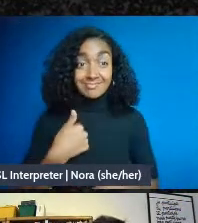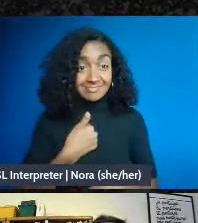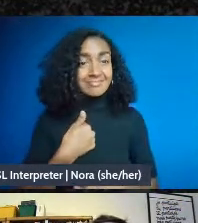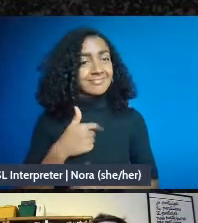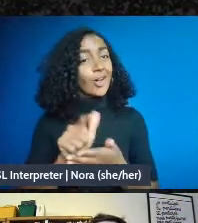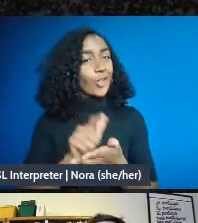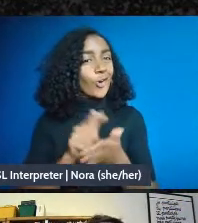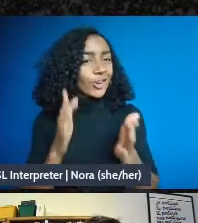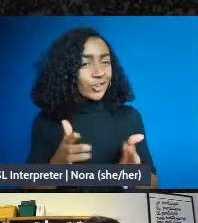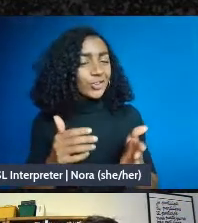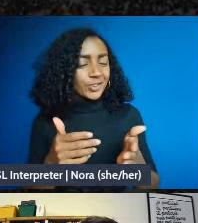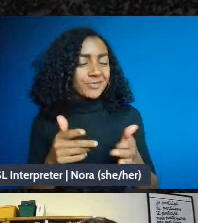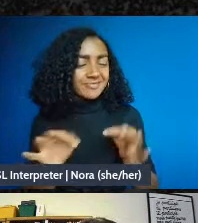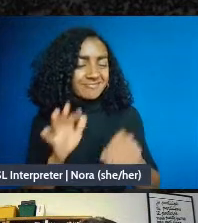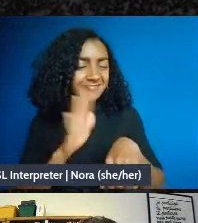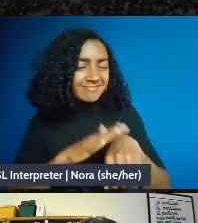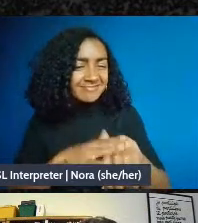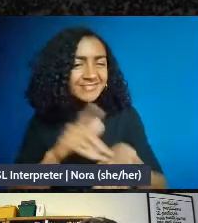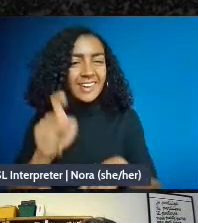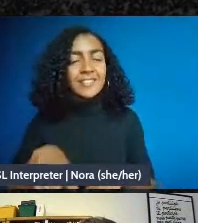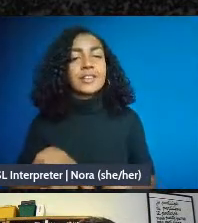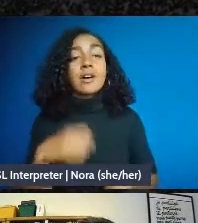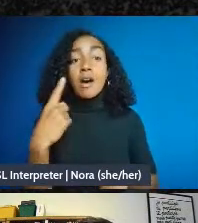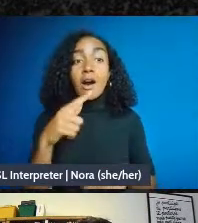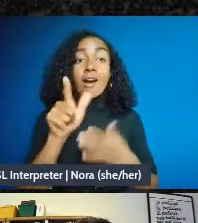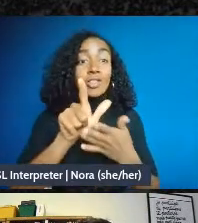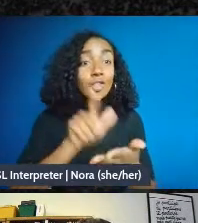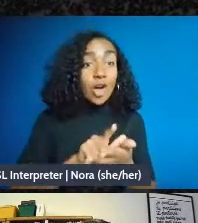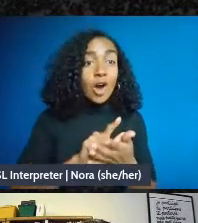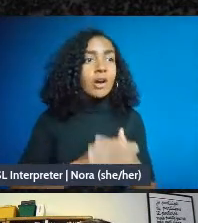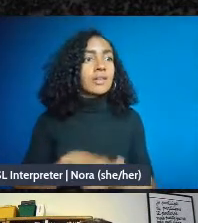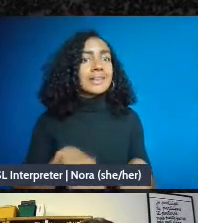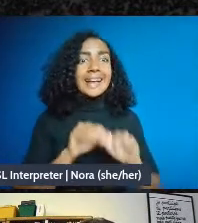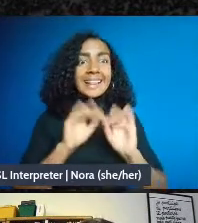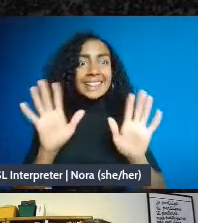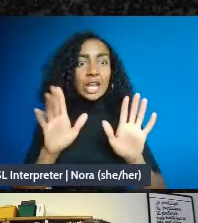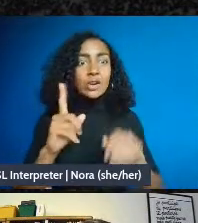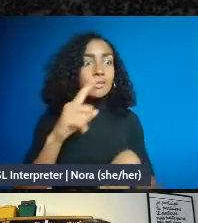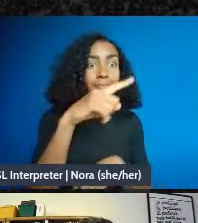the-the law here isn't black and white, and I can't speak to the law in every state or to the